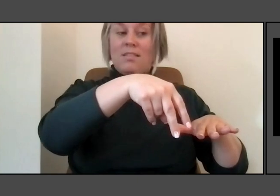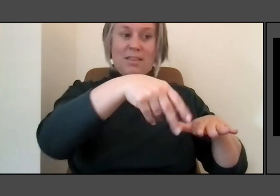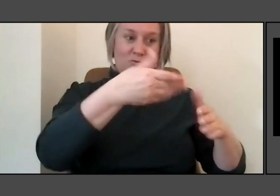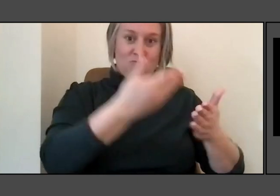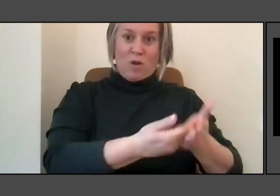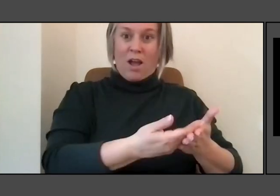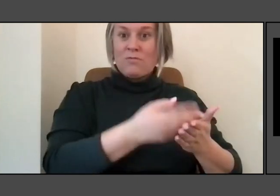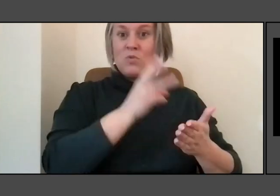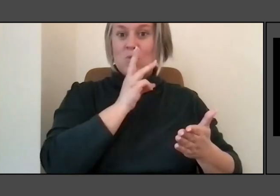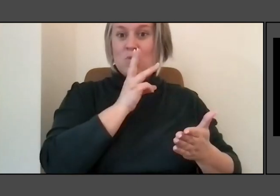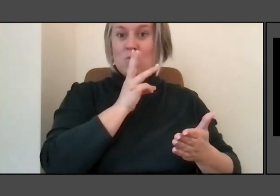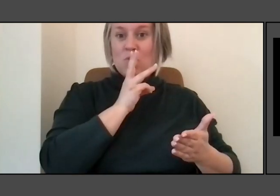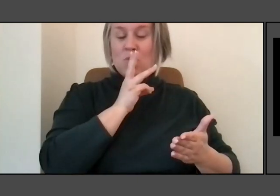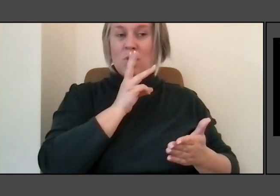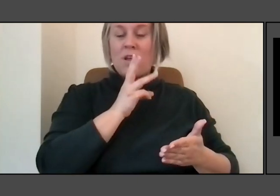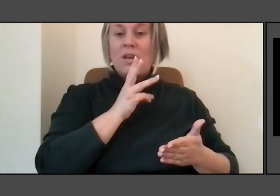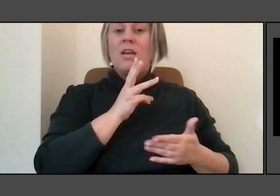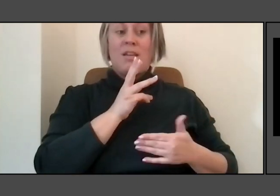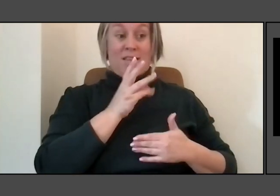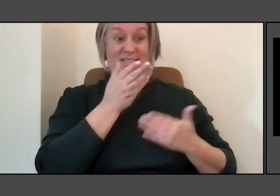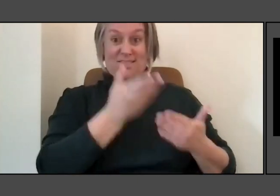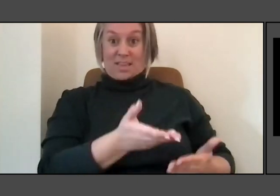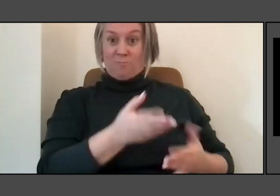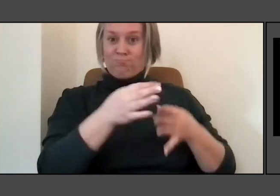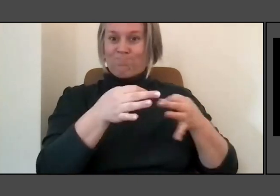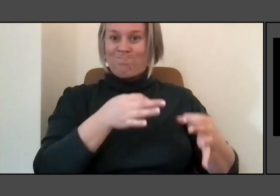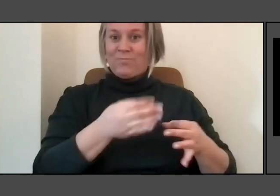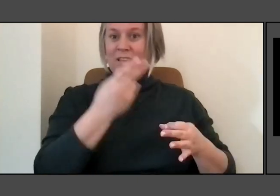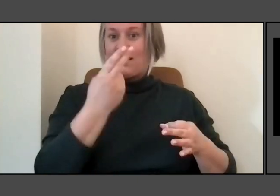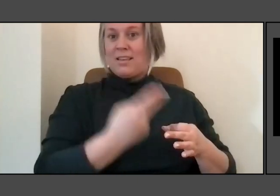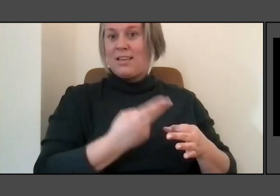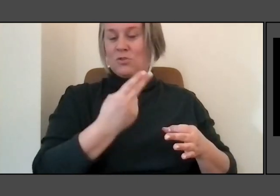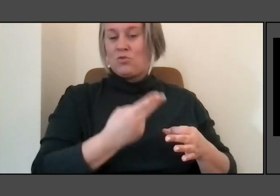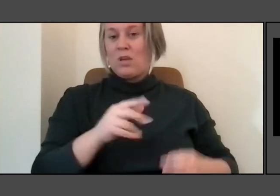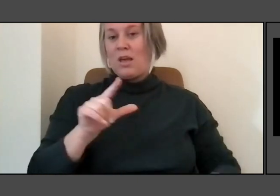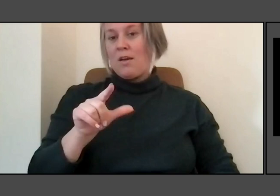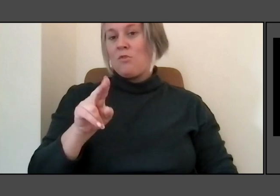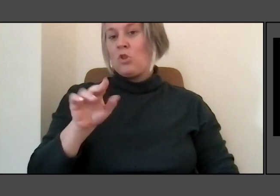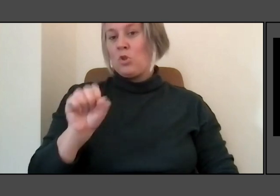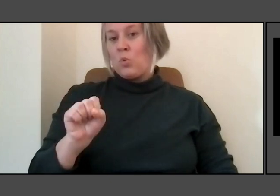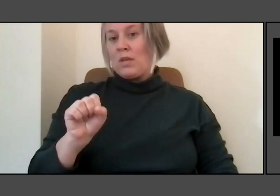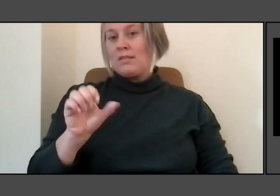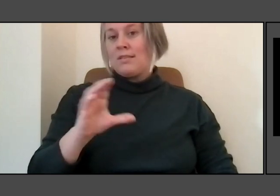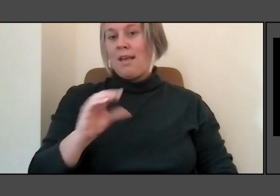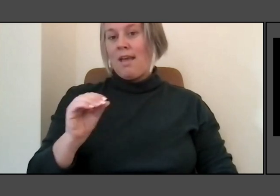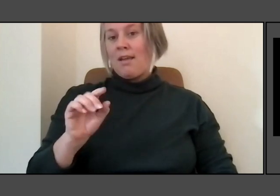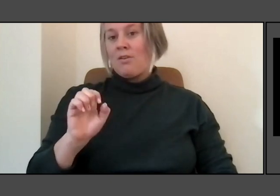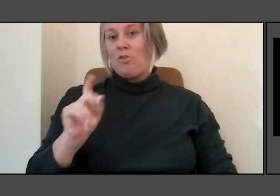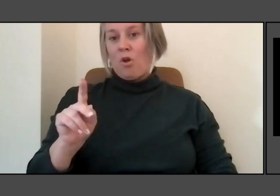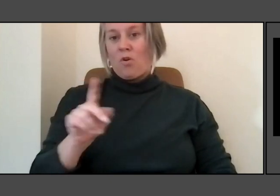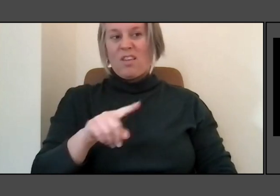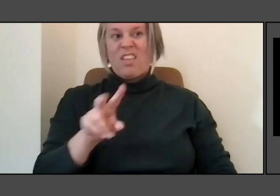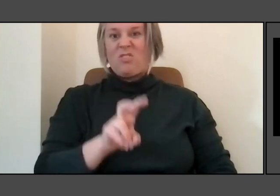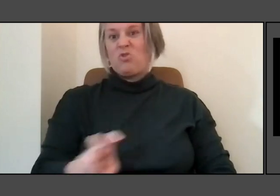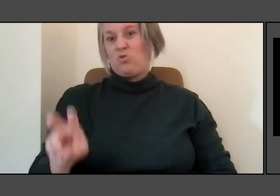and Clark as they traveled through many people's lands. And this is an outdoor amphitheater so you can actually see the ocean.